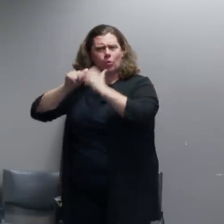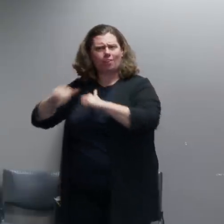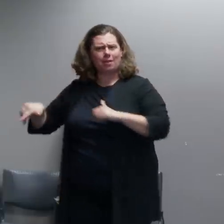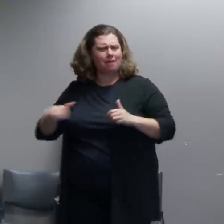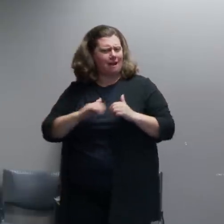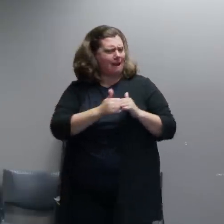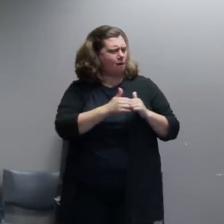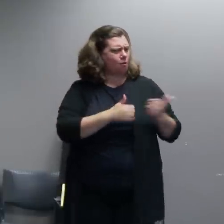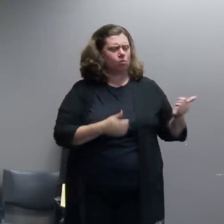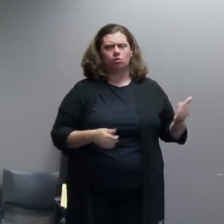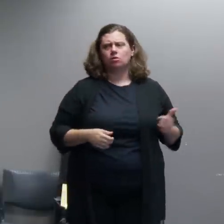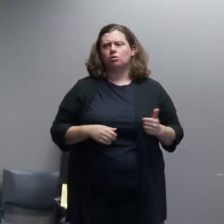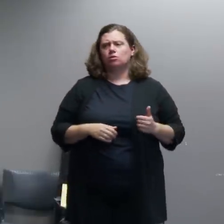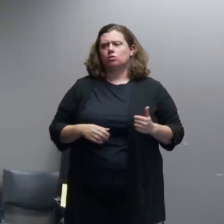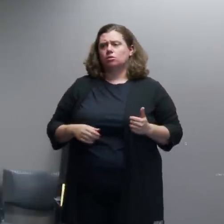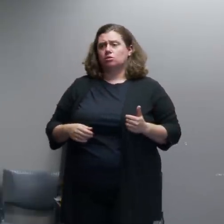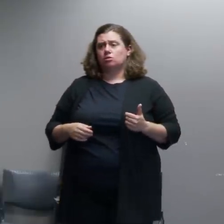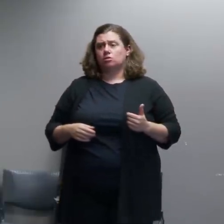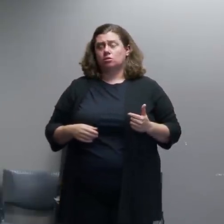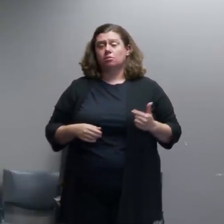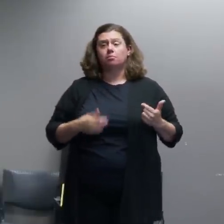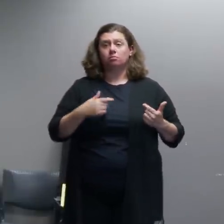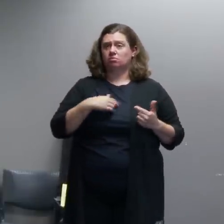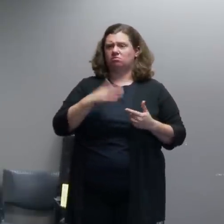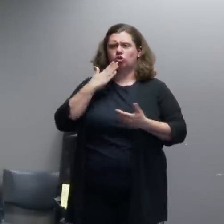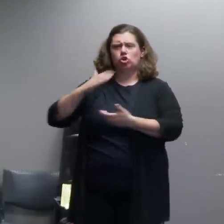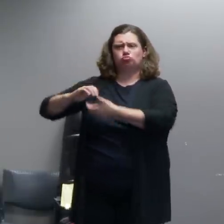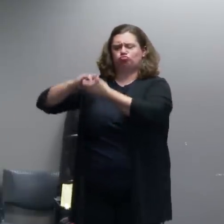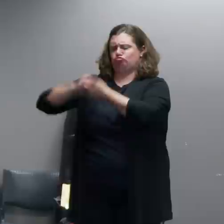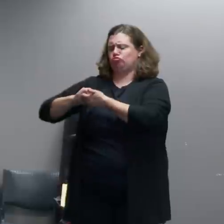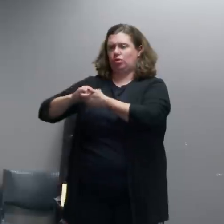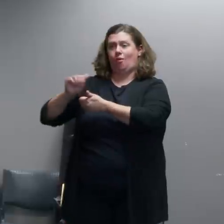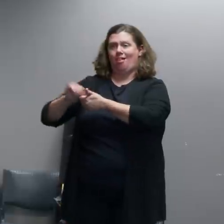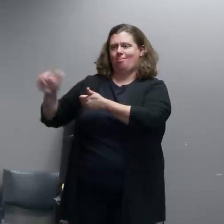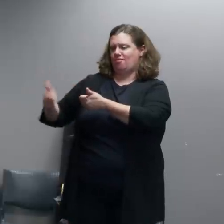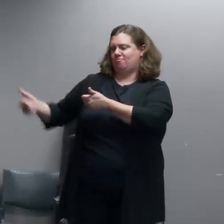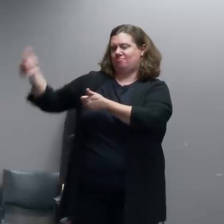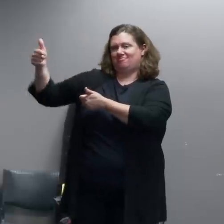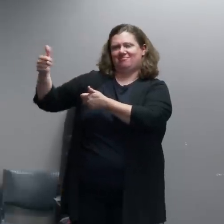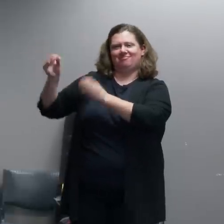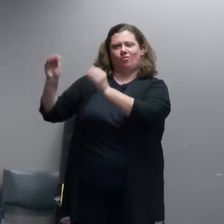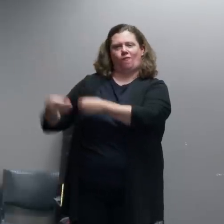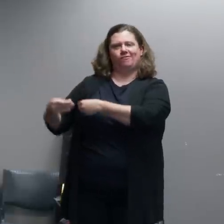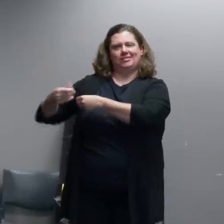good relationships with some of their command folks from this region from Federal Protective Service